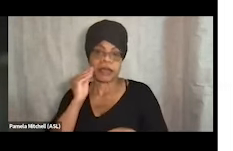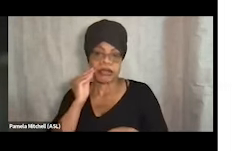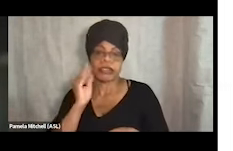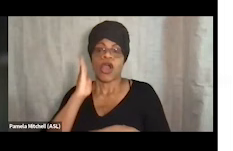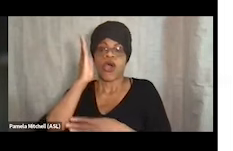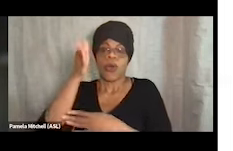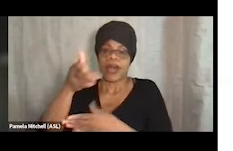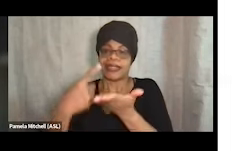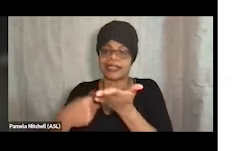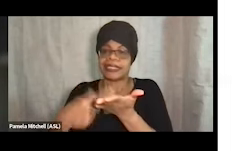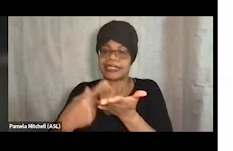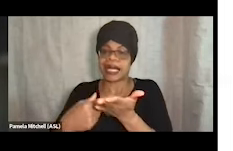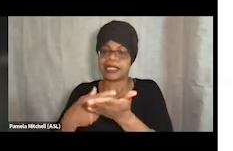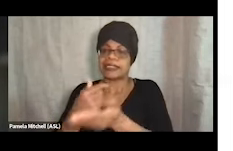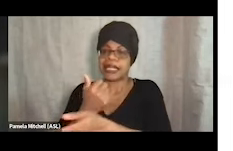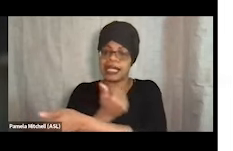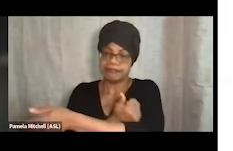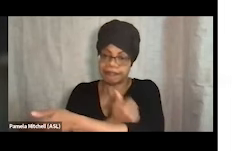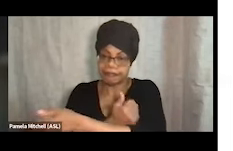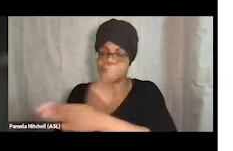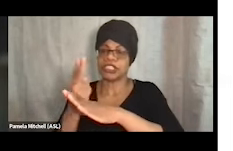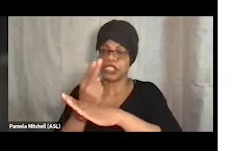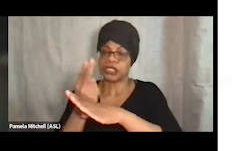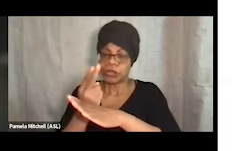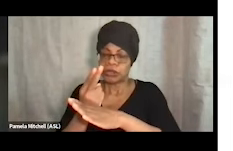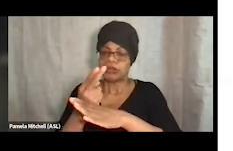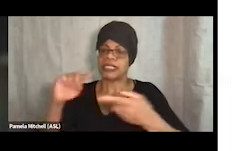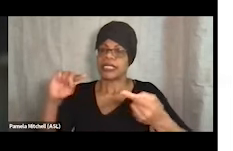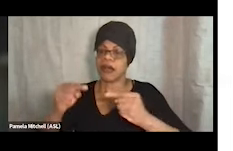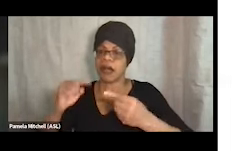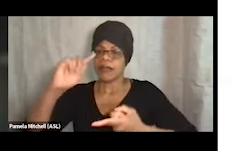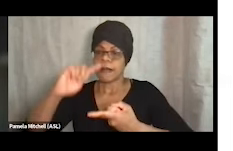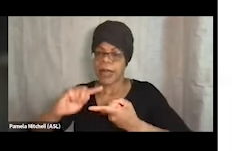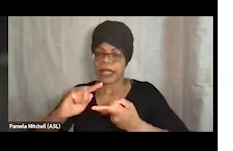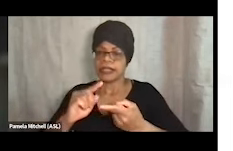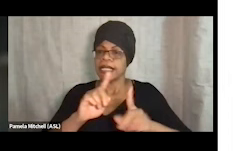and harm reduction today. People can have many different experiences and views on this and that is okay and we just encourage you